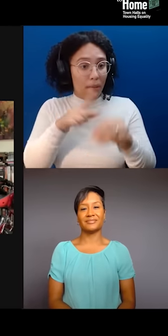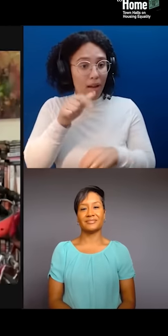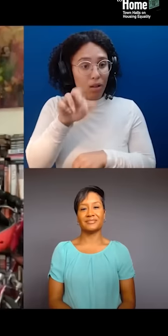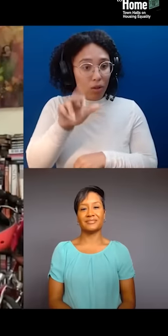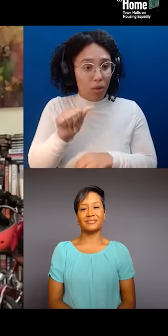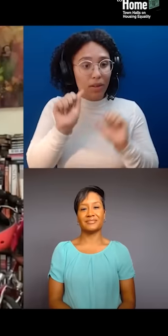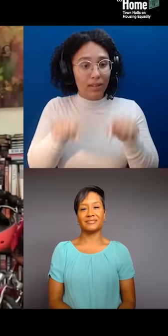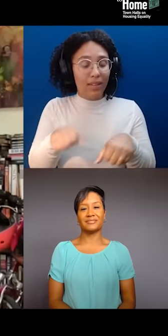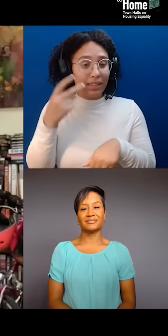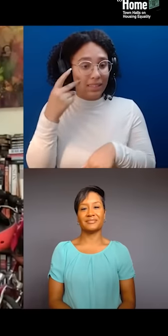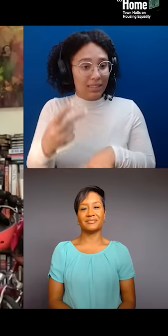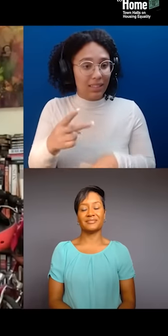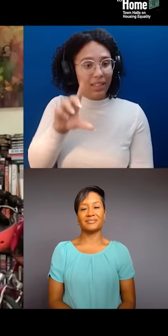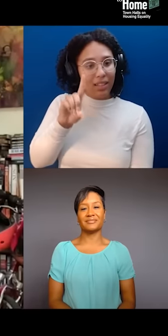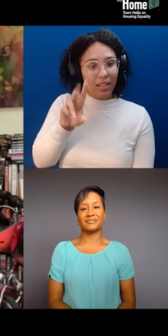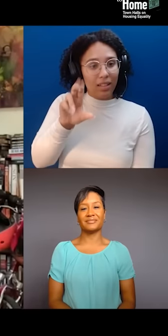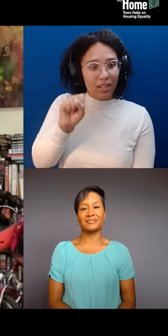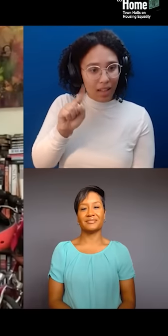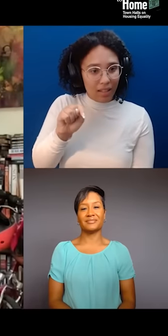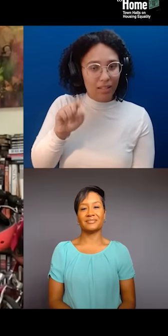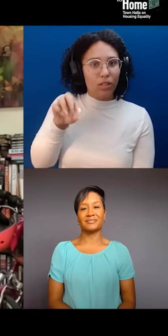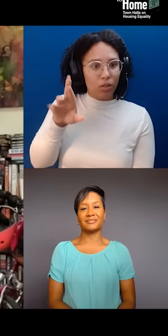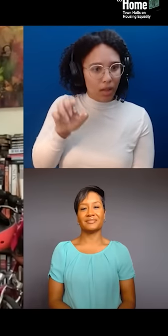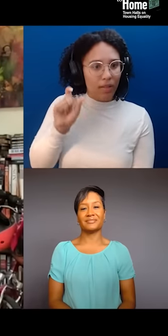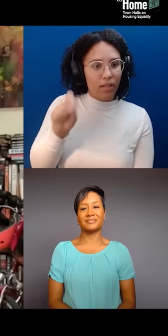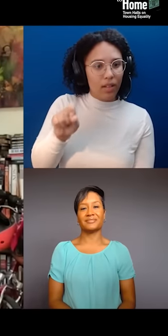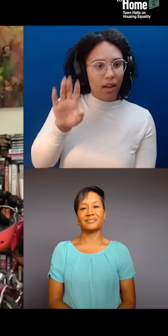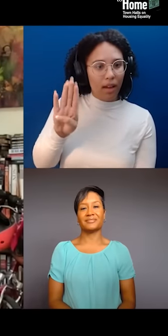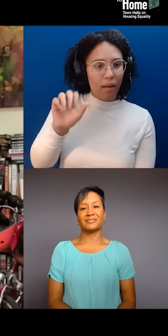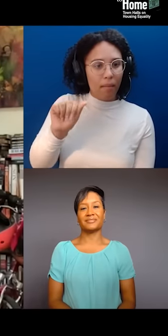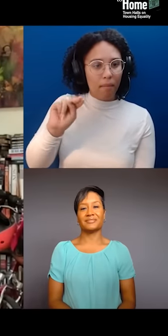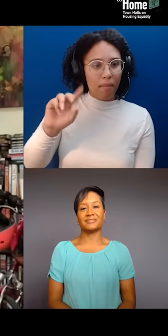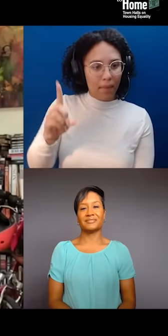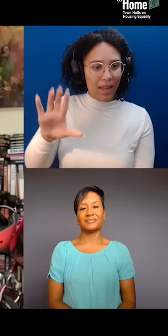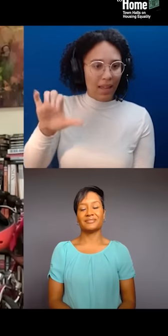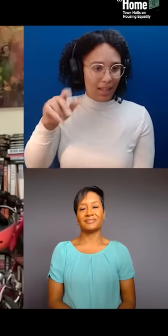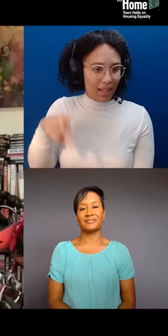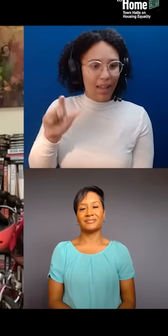and we'll drop that into the chat. Thank you so much, Laura. Boy, super special.